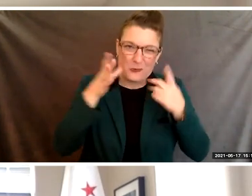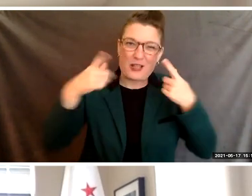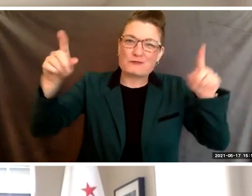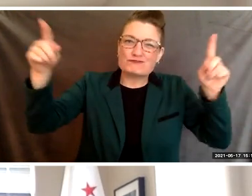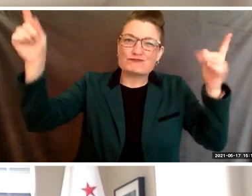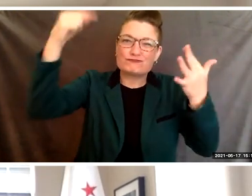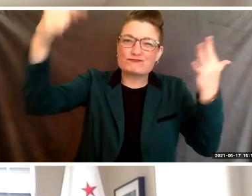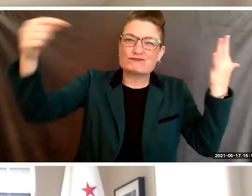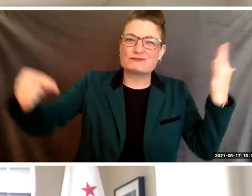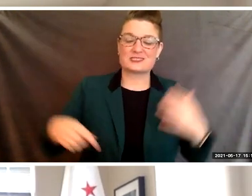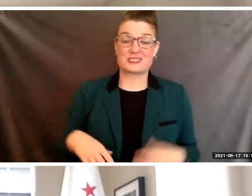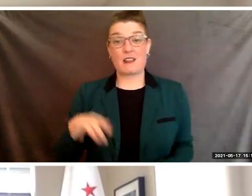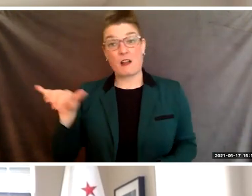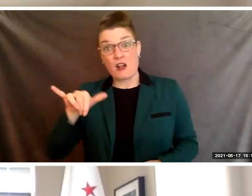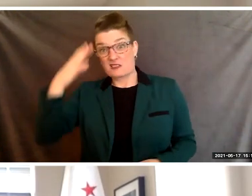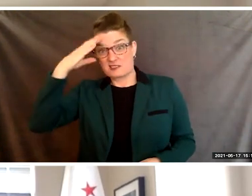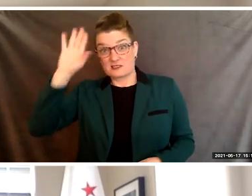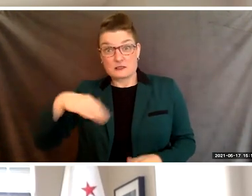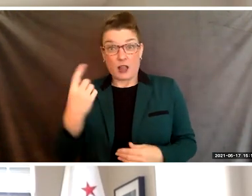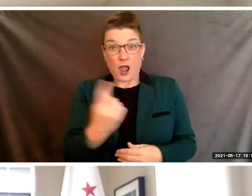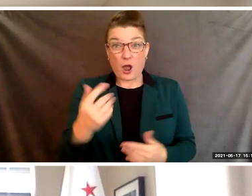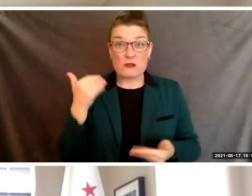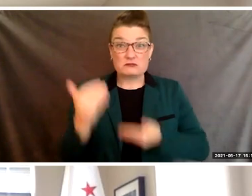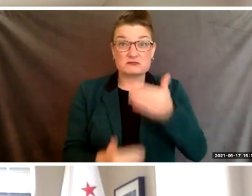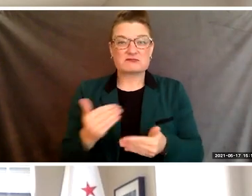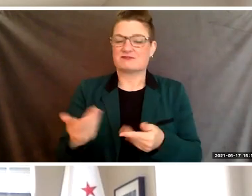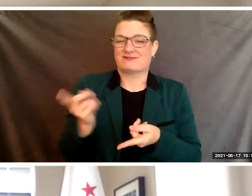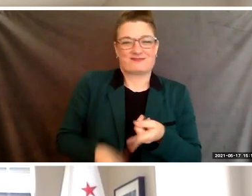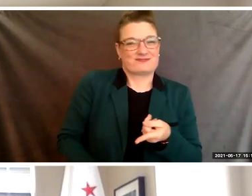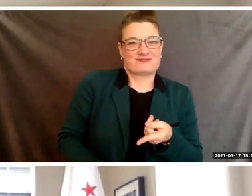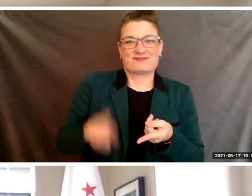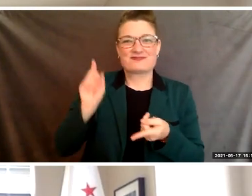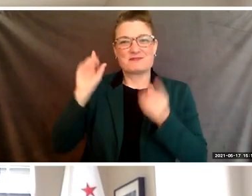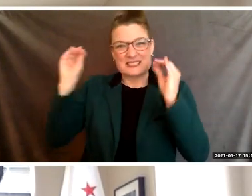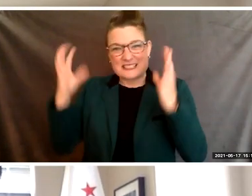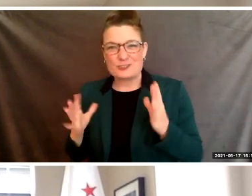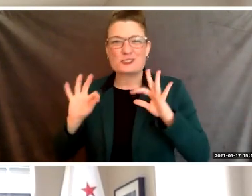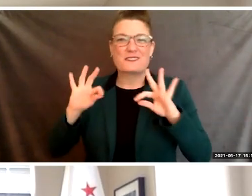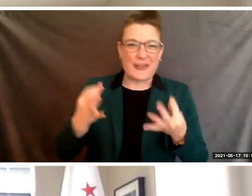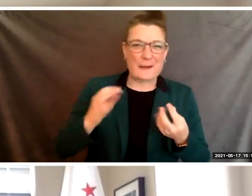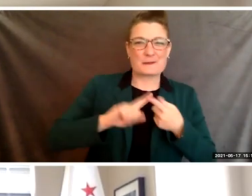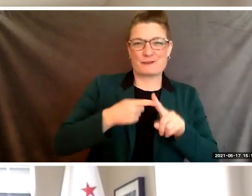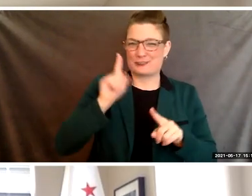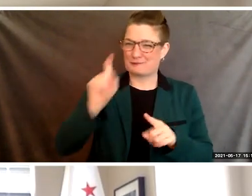that this would not be possible without the support of your teachers, your family, and your friends. And I want to take this opportunity to thank all